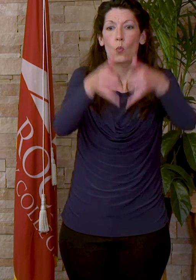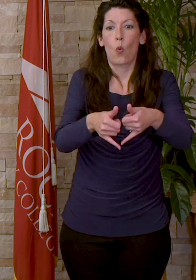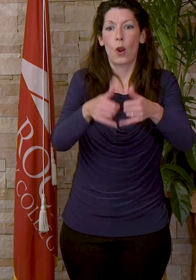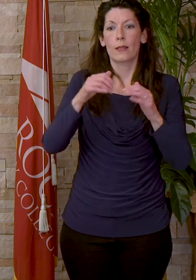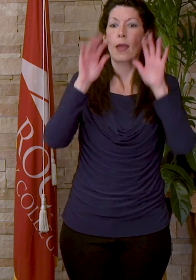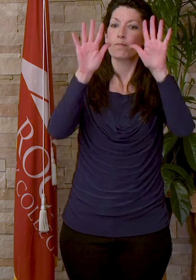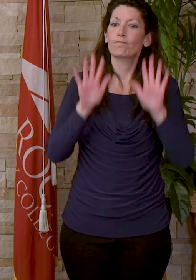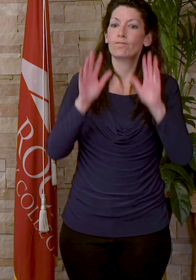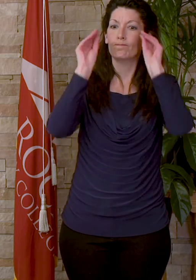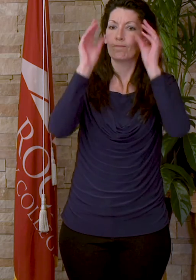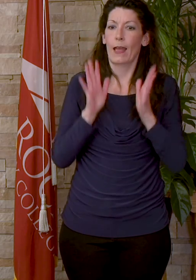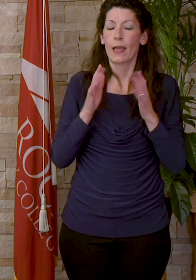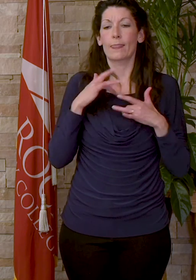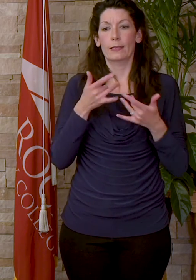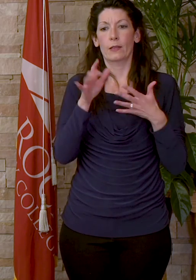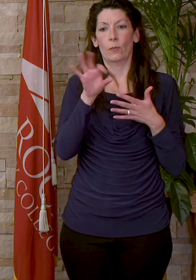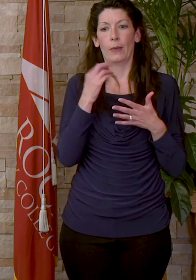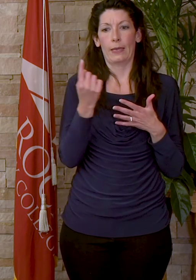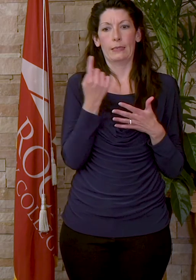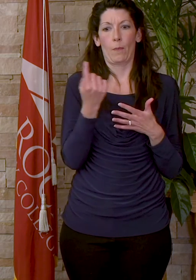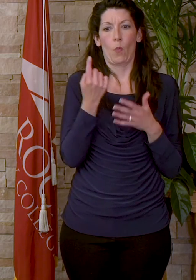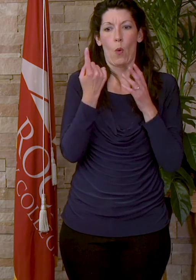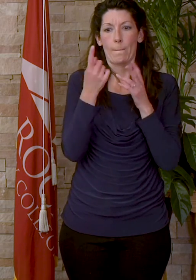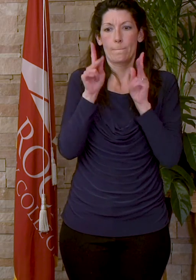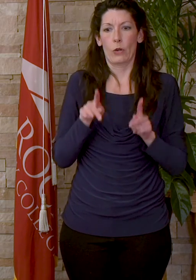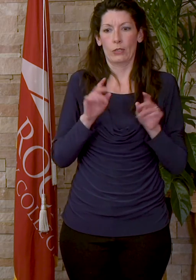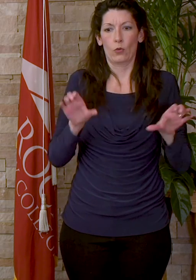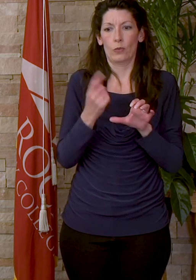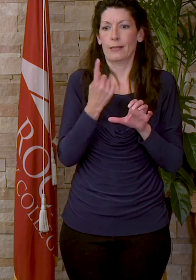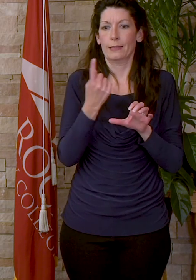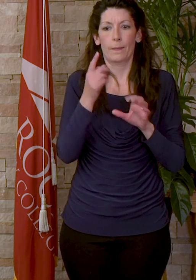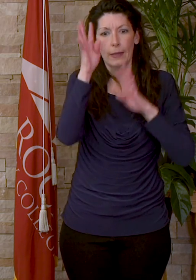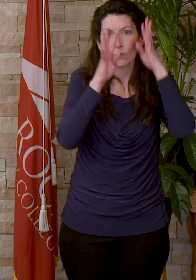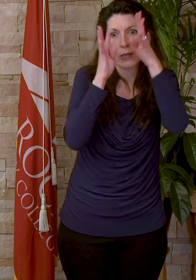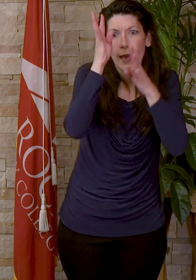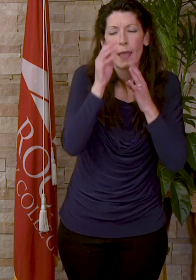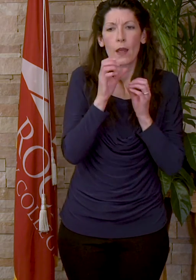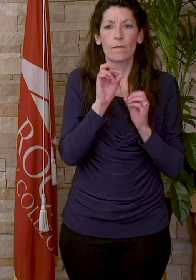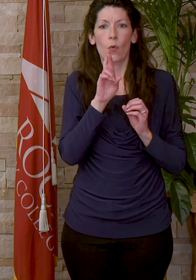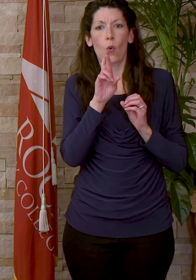they usually select someone who has done something innovative or given special care to students.